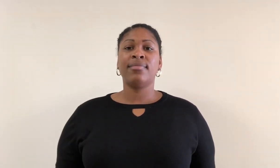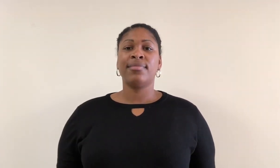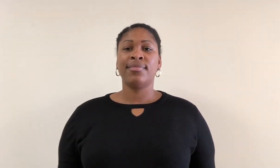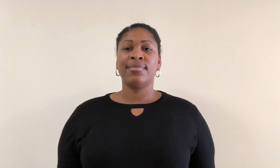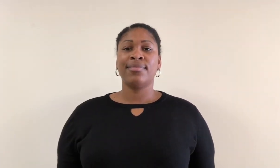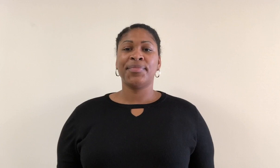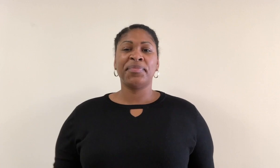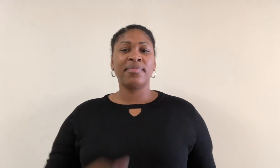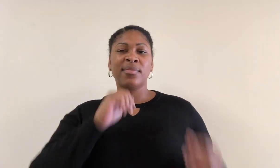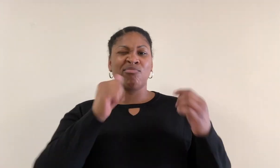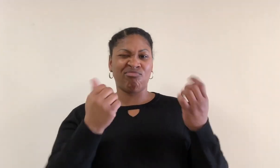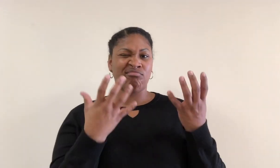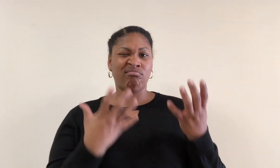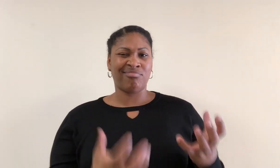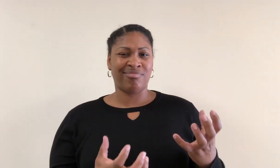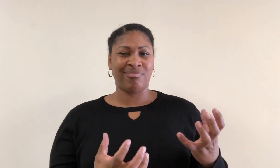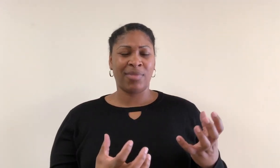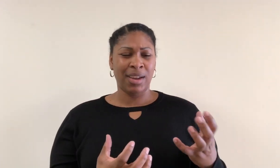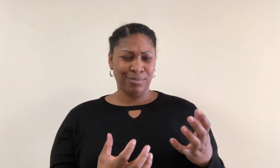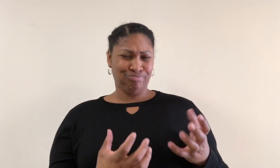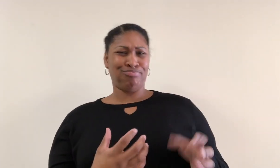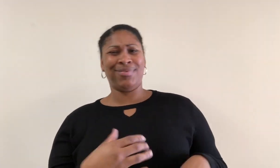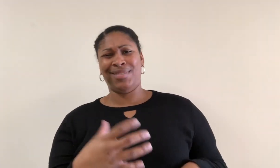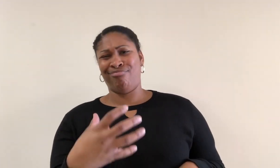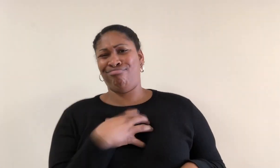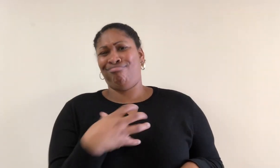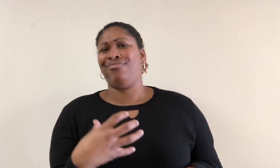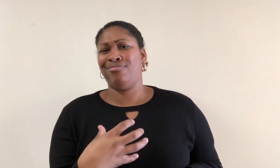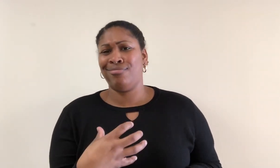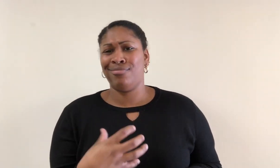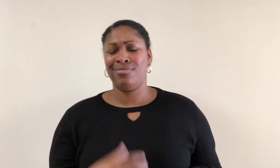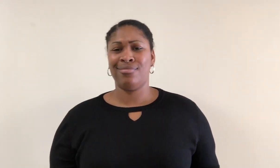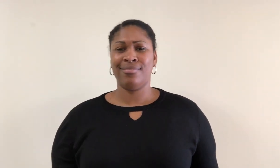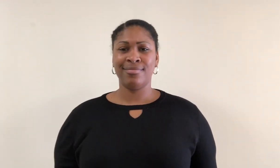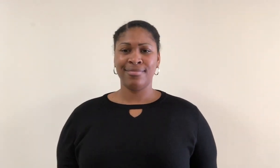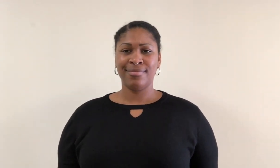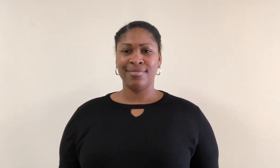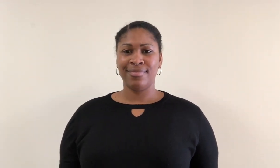Unwanted, objectionable.